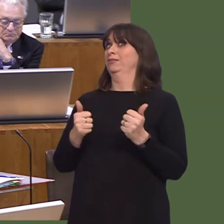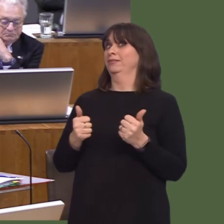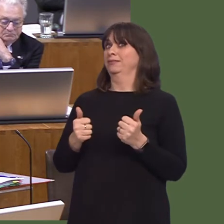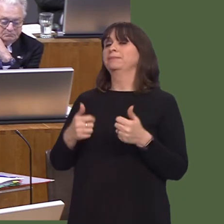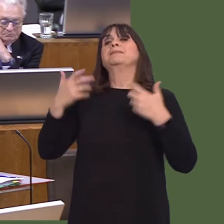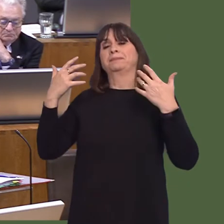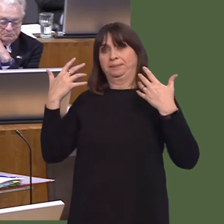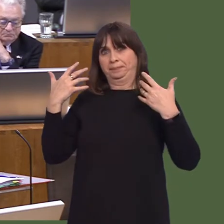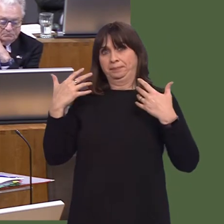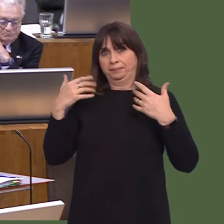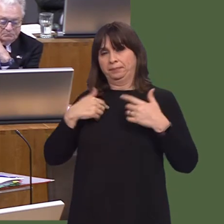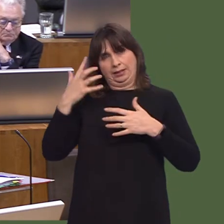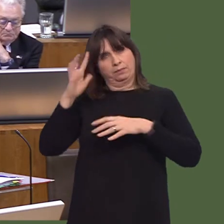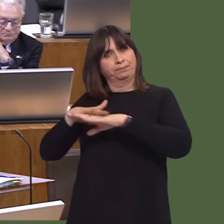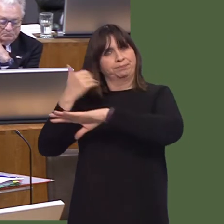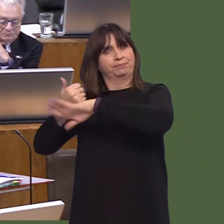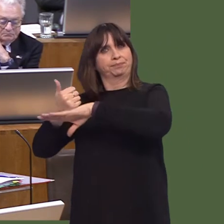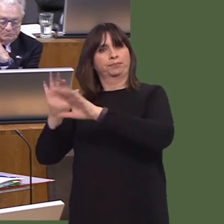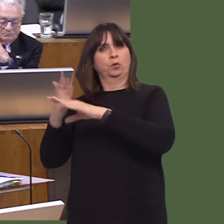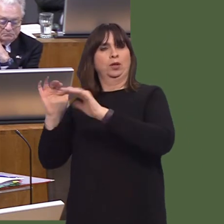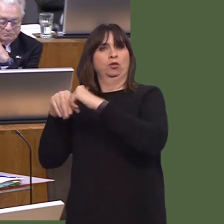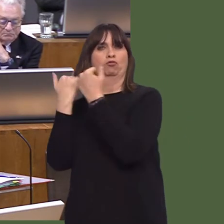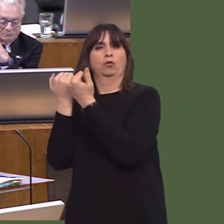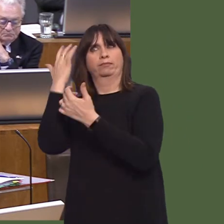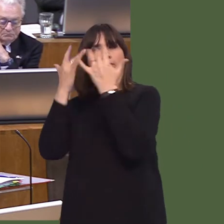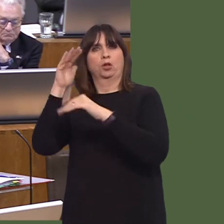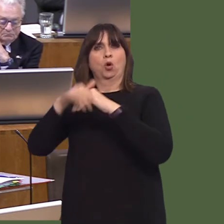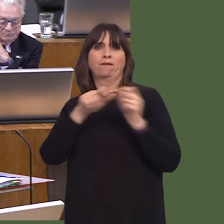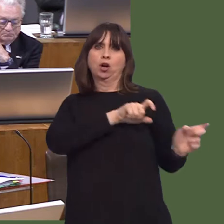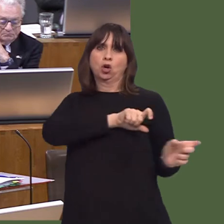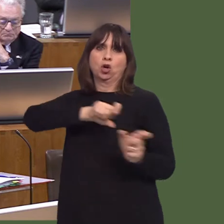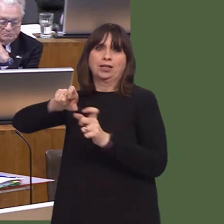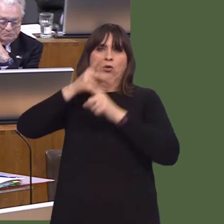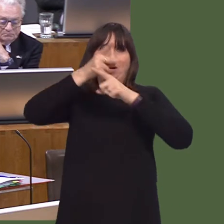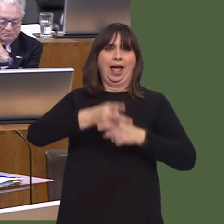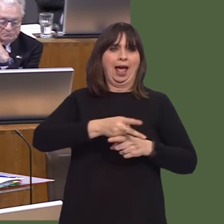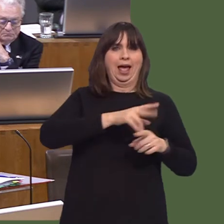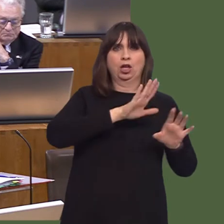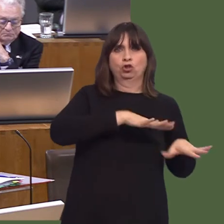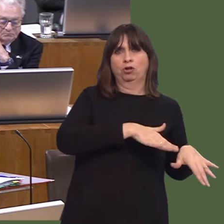It's the view of homelessness charity Wallich that aggressive begging is already prohibited